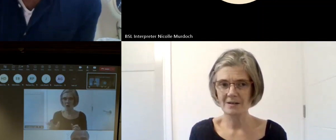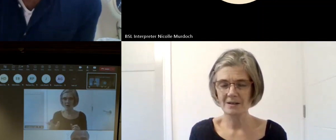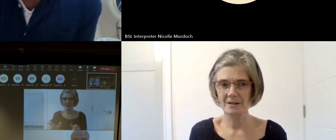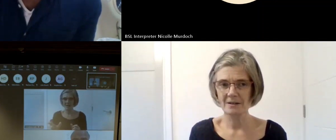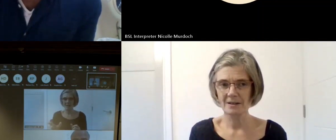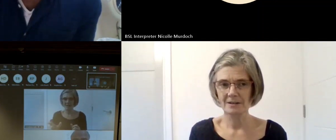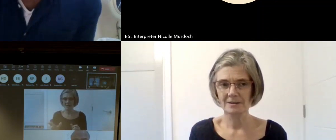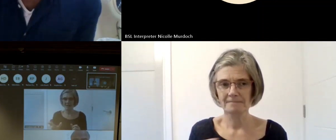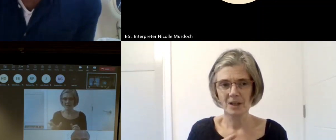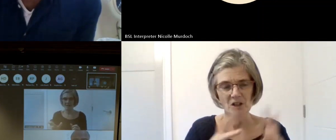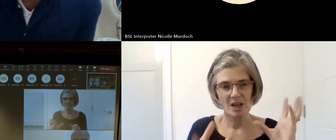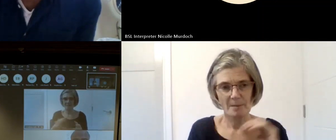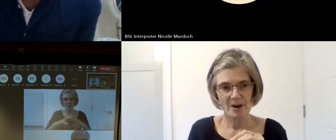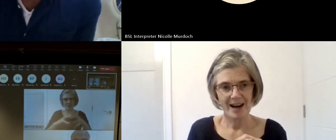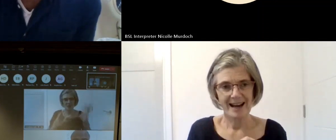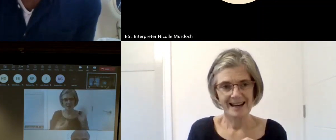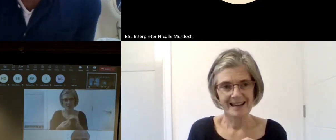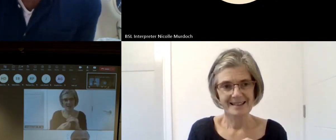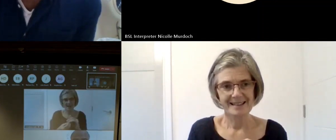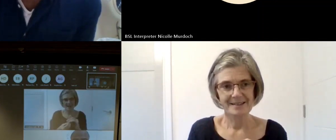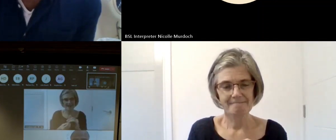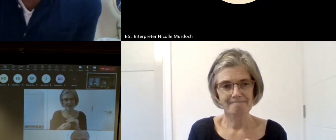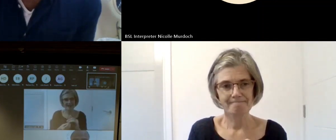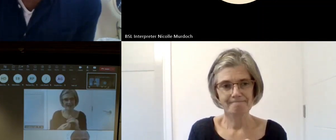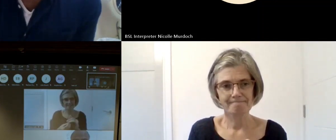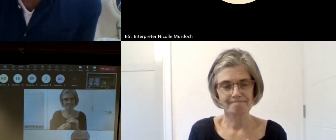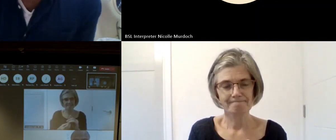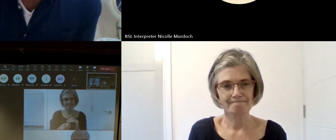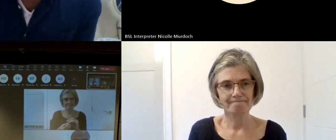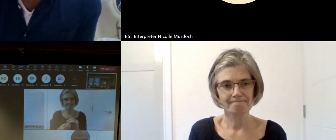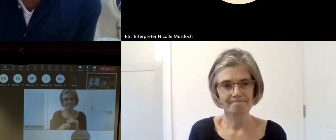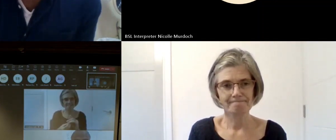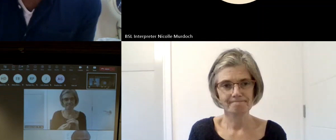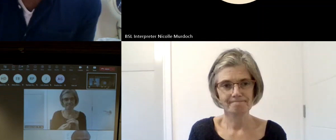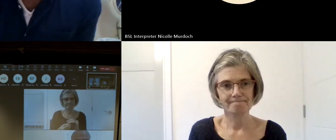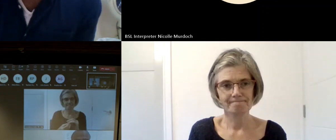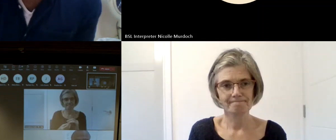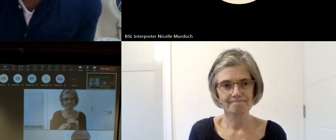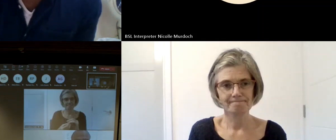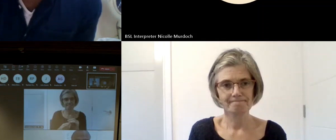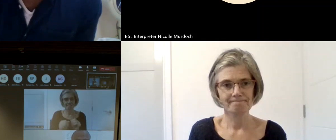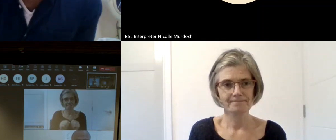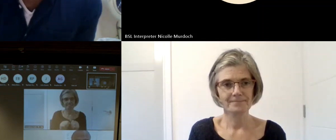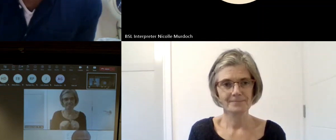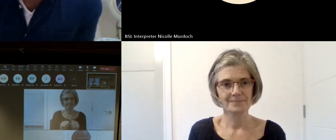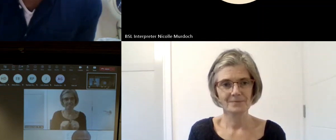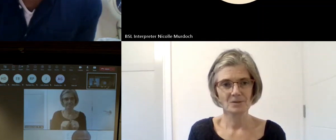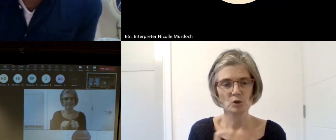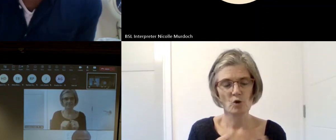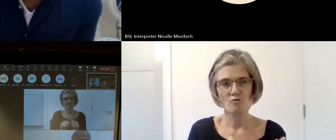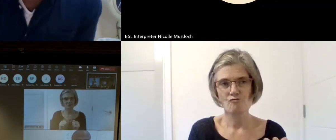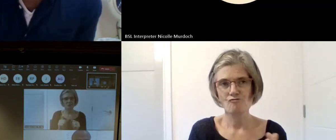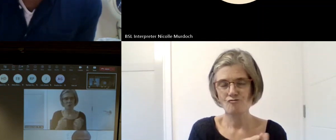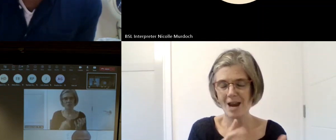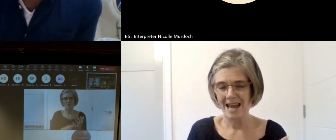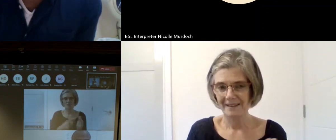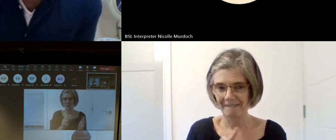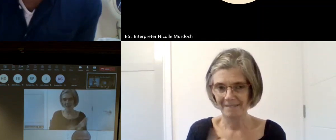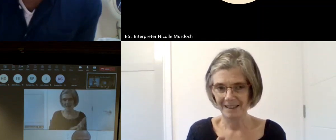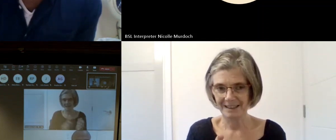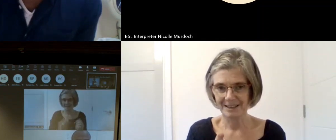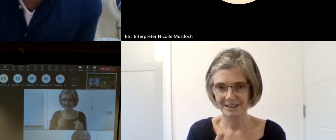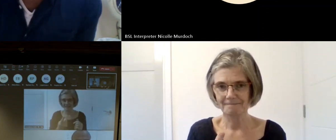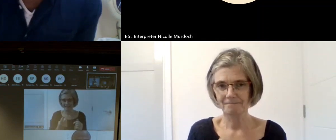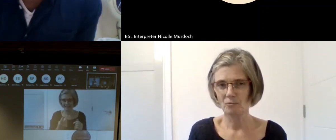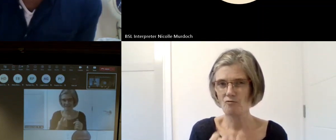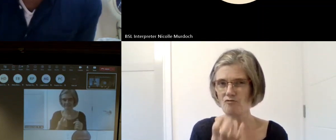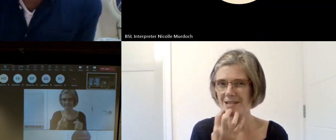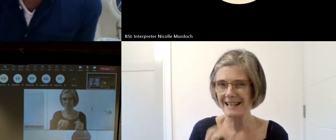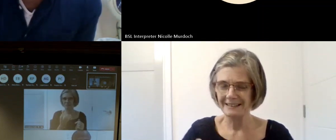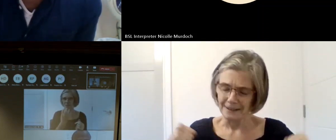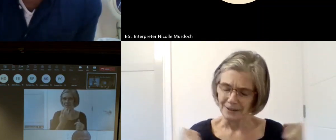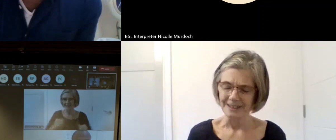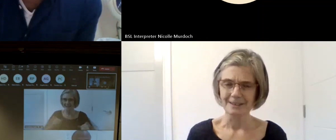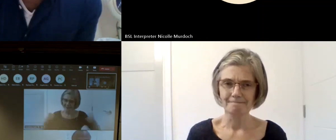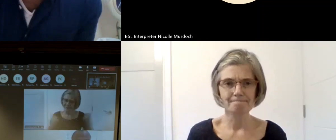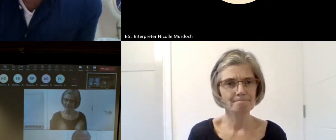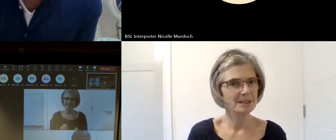maybe phas if we're pushing it so start you get resilience I honestly don't know that's really